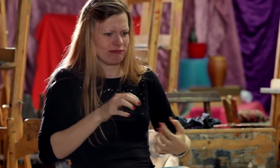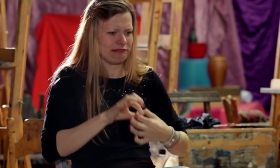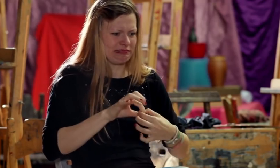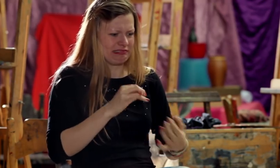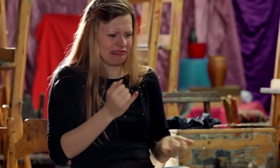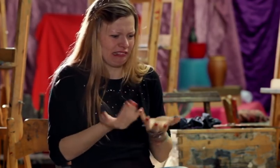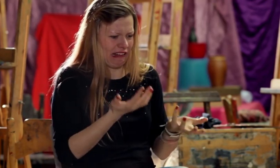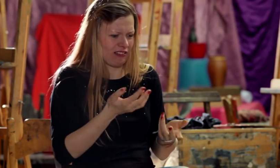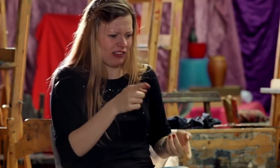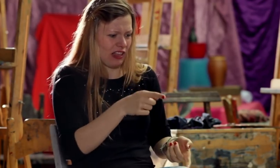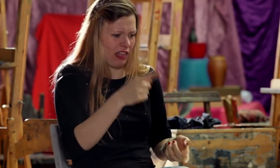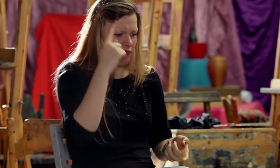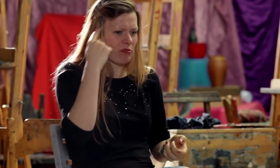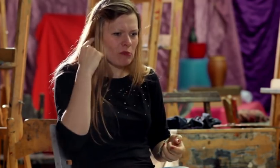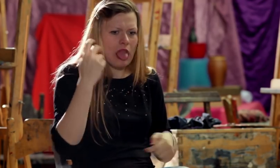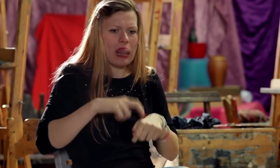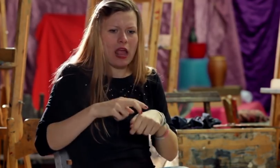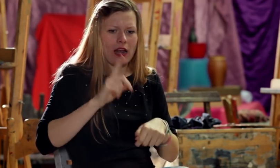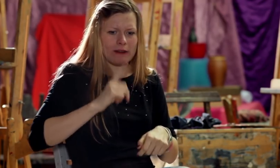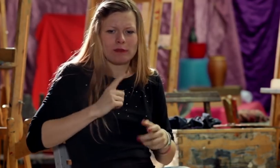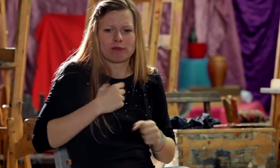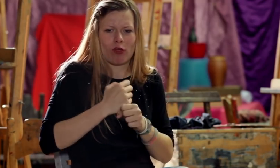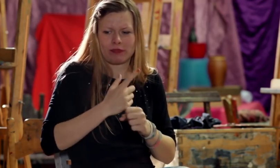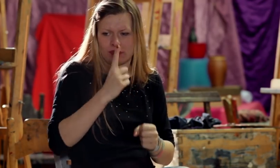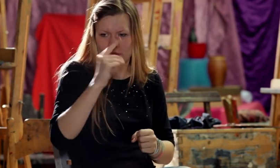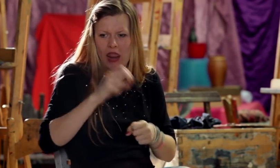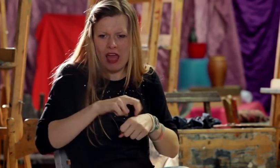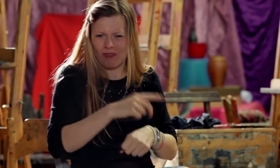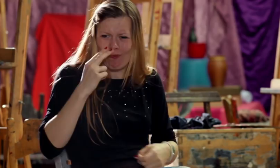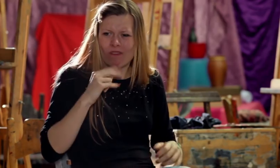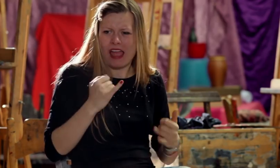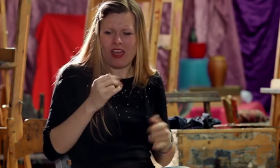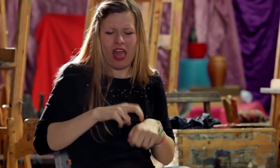Should we bear that? And they go to the doctor who suggests the cochlear implant.